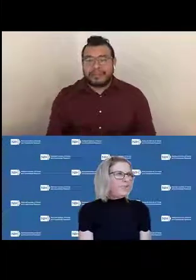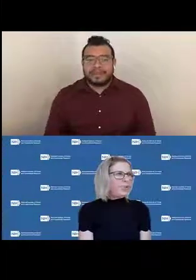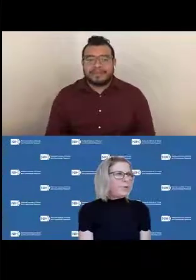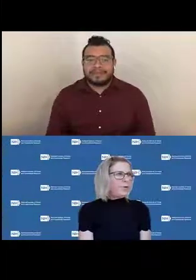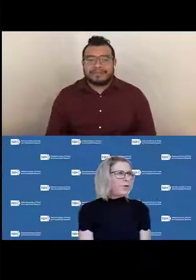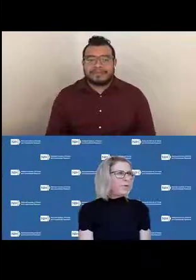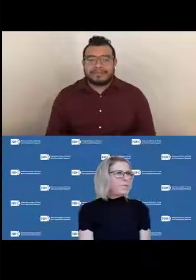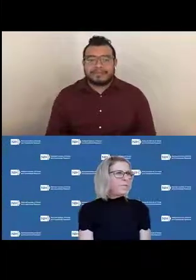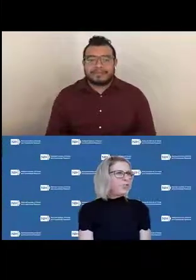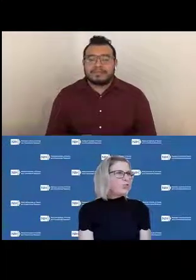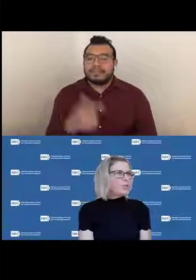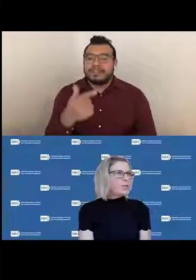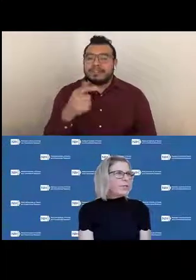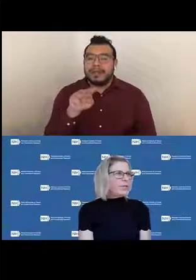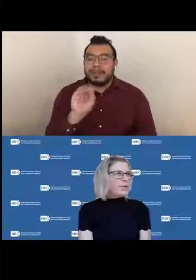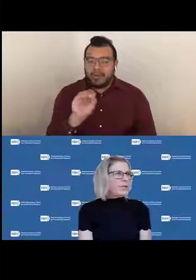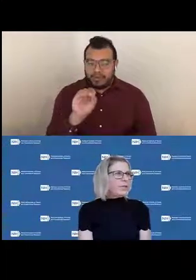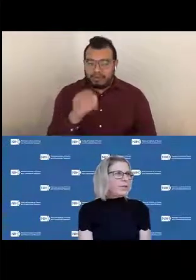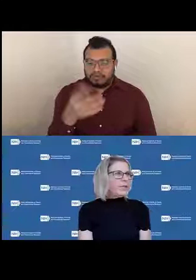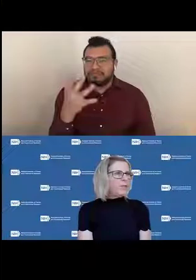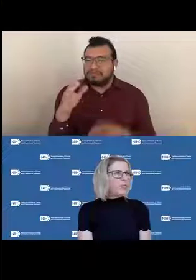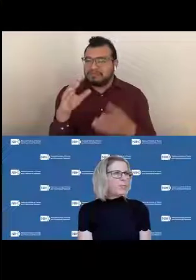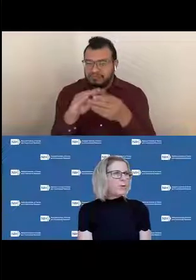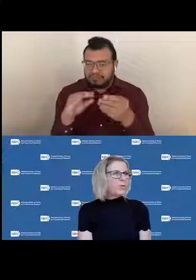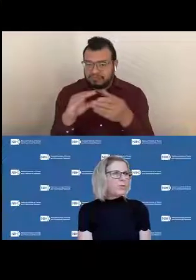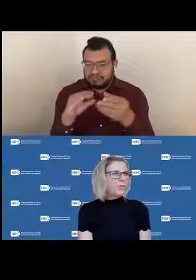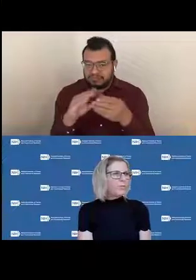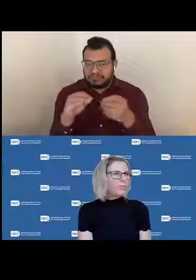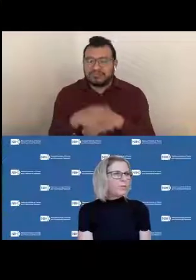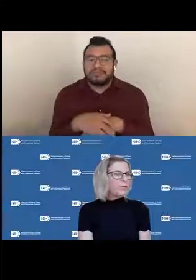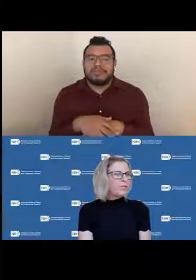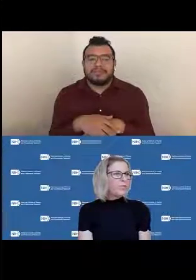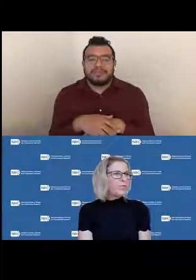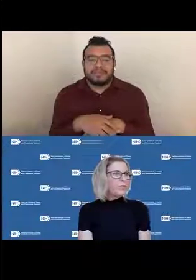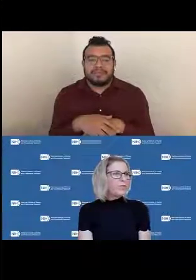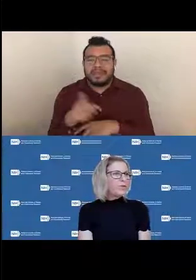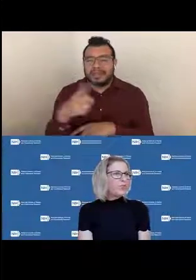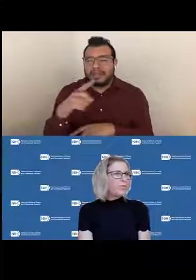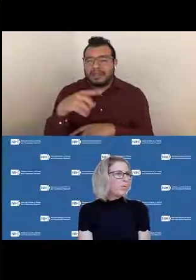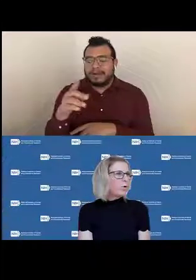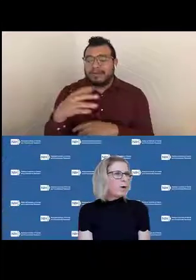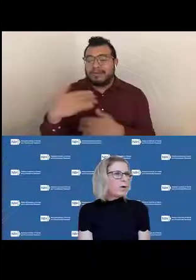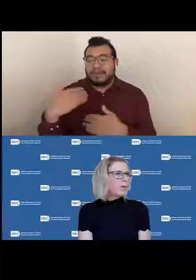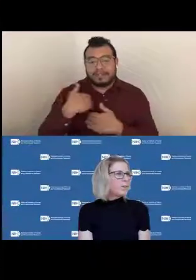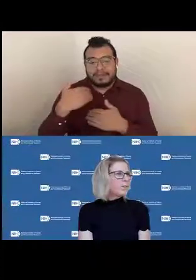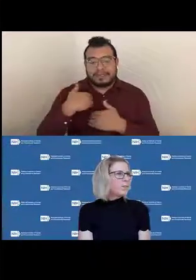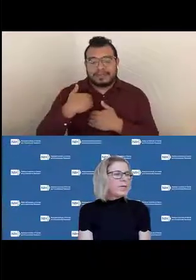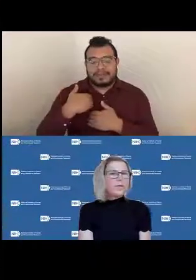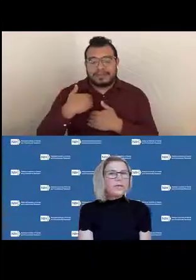The GMO as I mentioned, they're responsible for the completion of business management requirements.